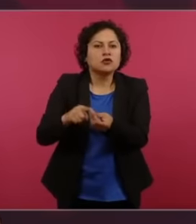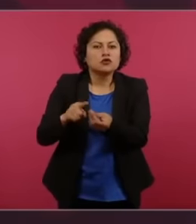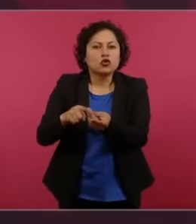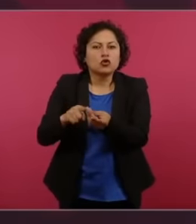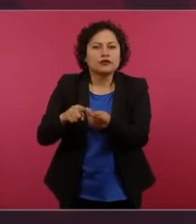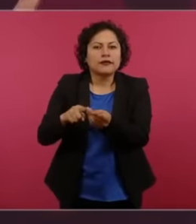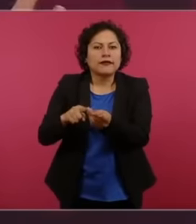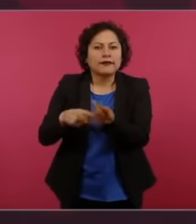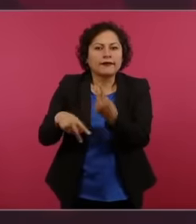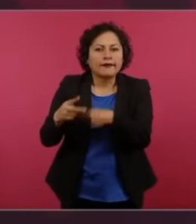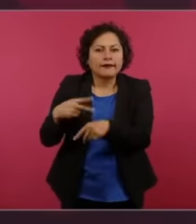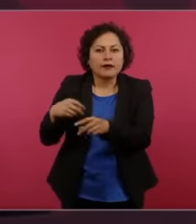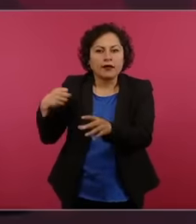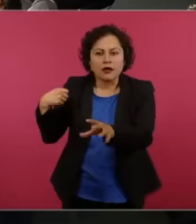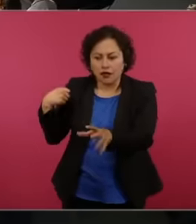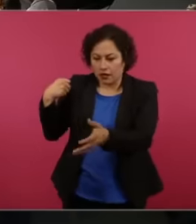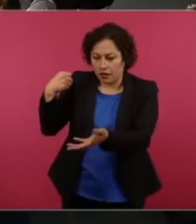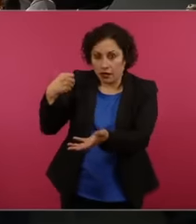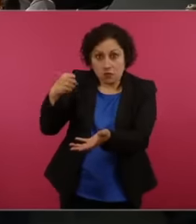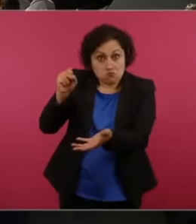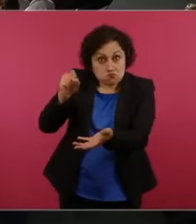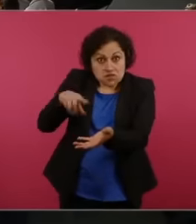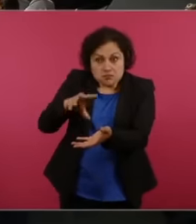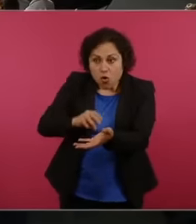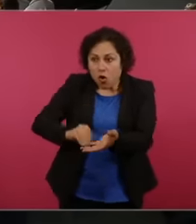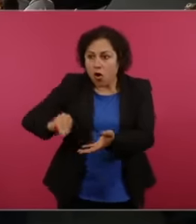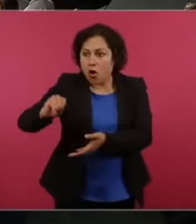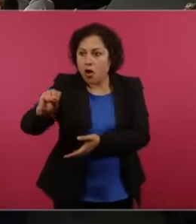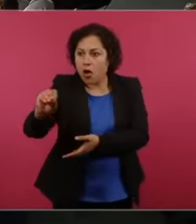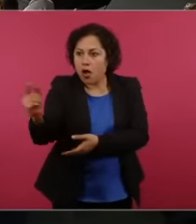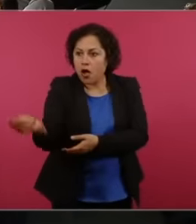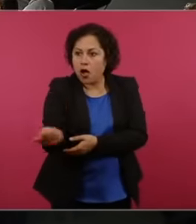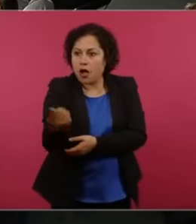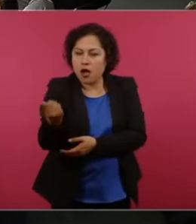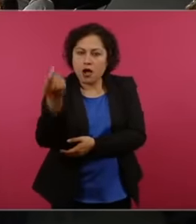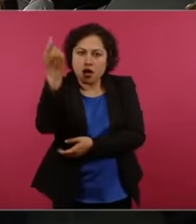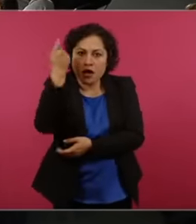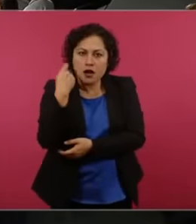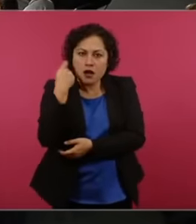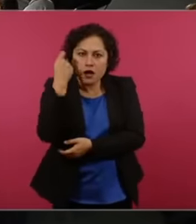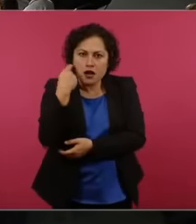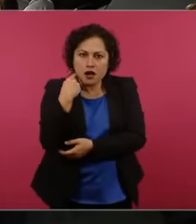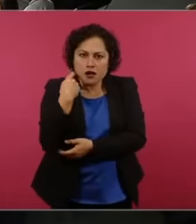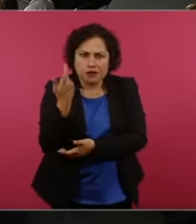something that